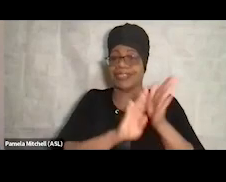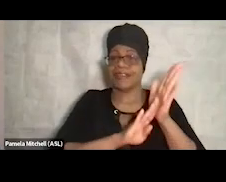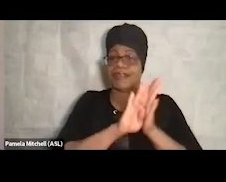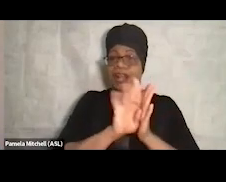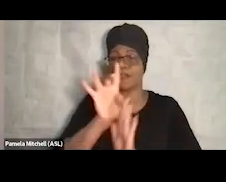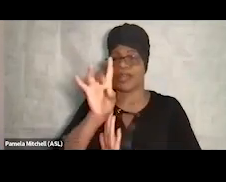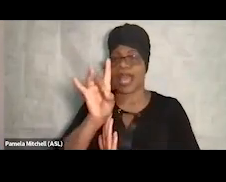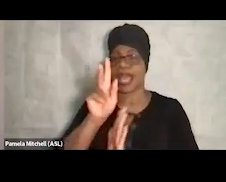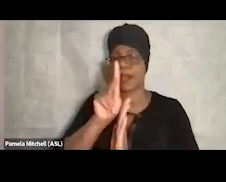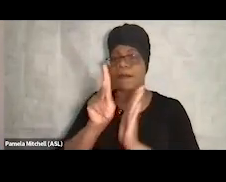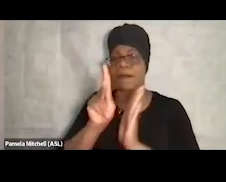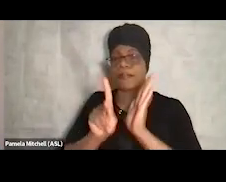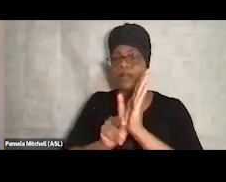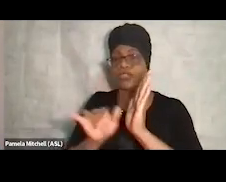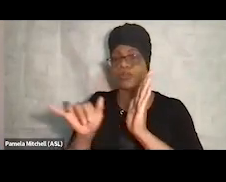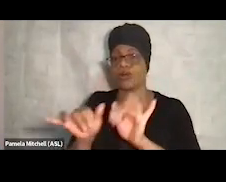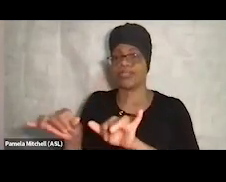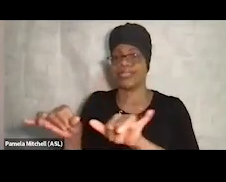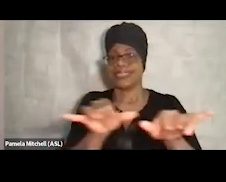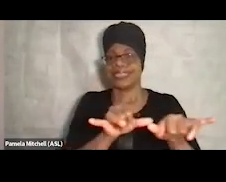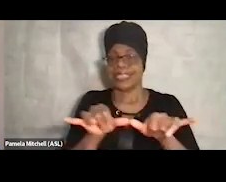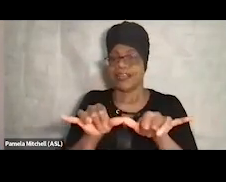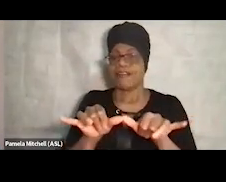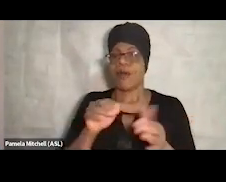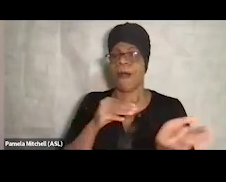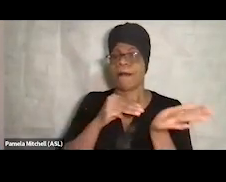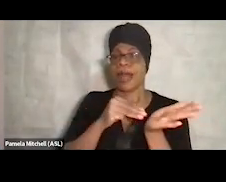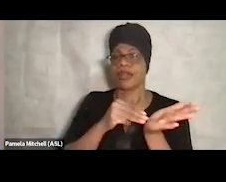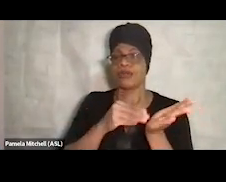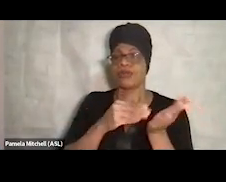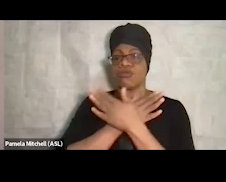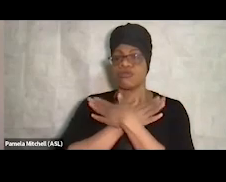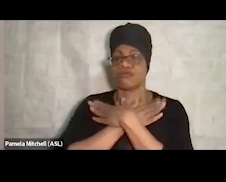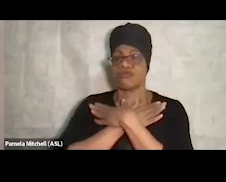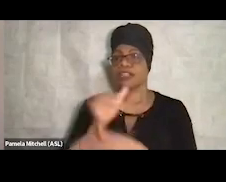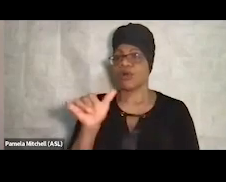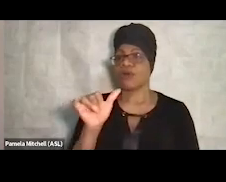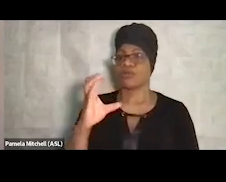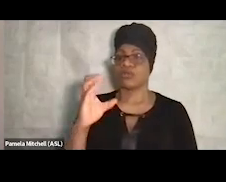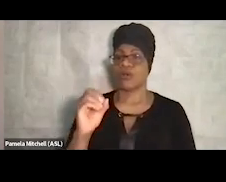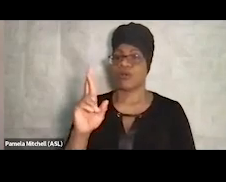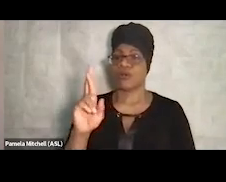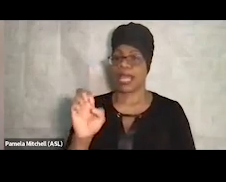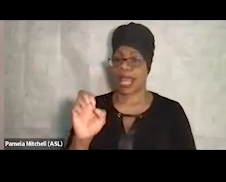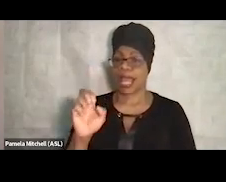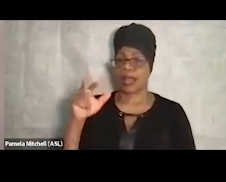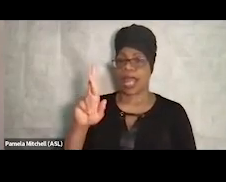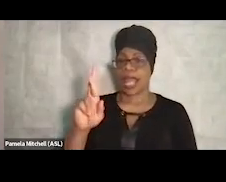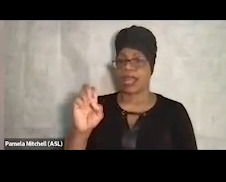and standards of medical respite care. And I had gotten that sort of tip from my work